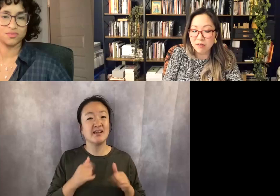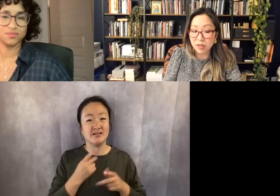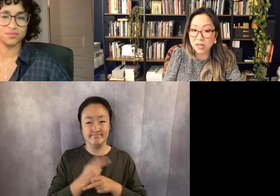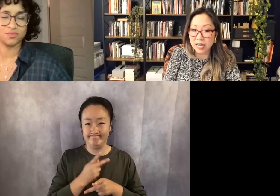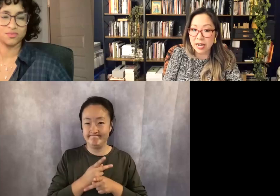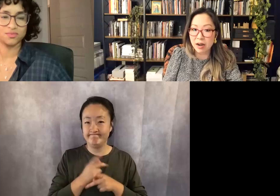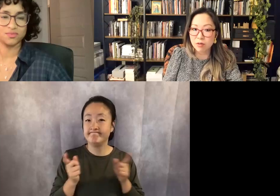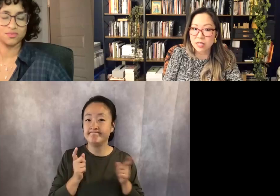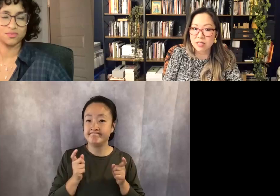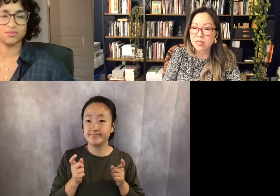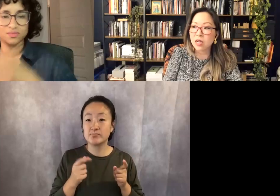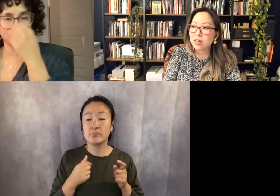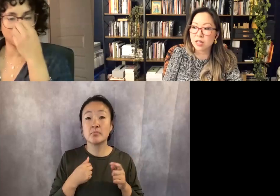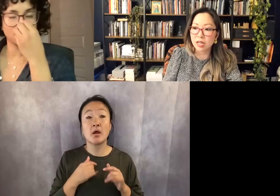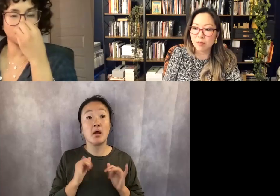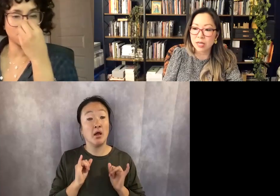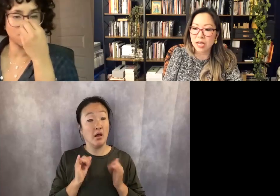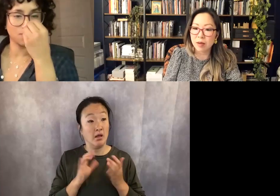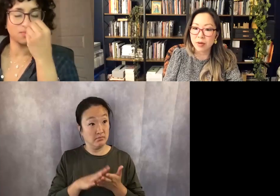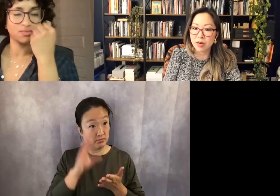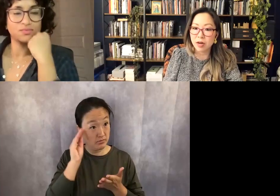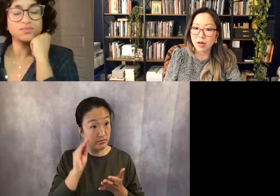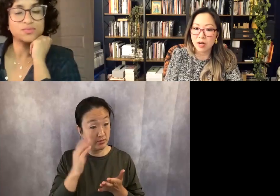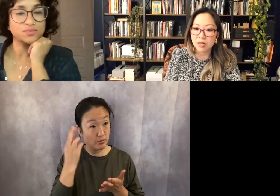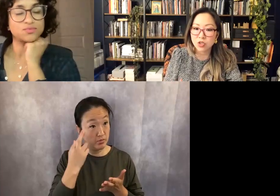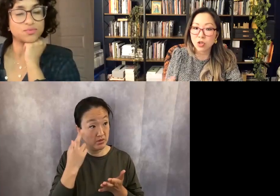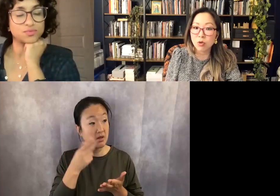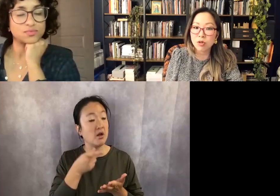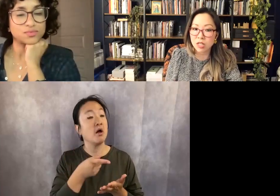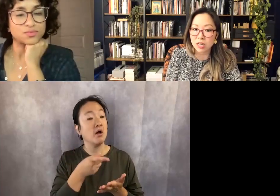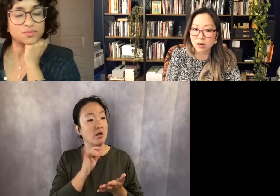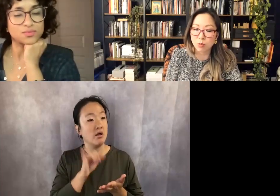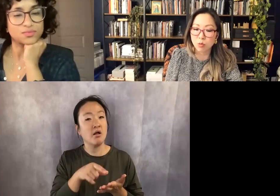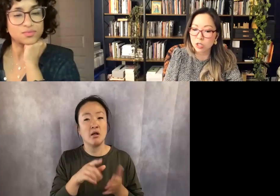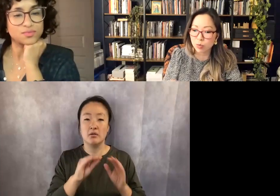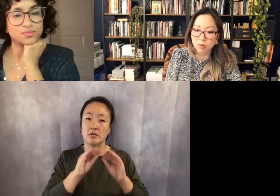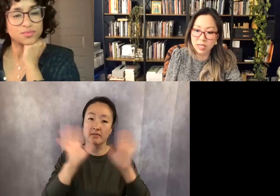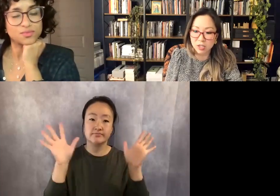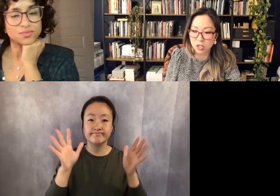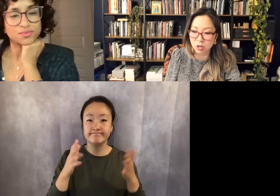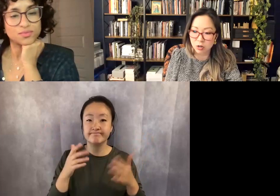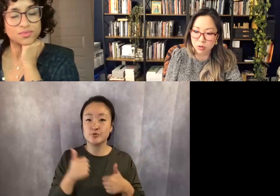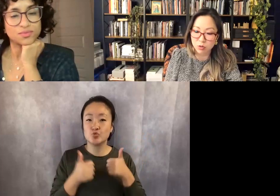figured that out, then suddenly it became so clear which poems had to go, which were